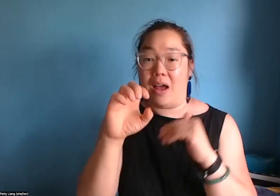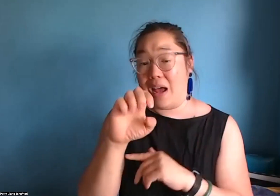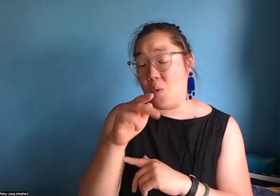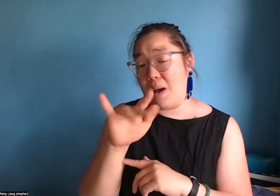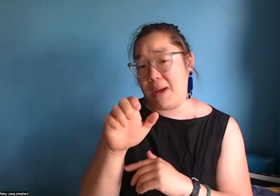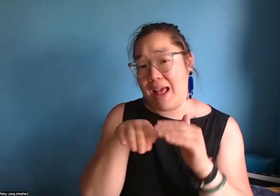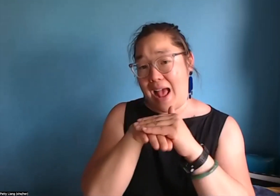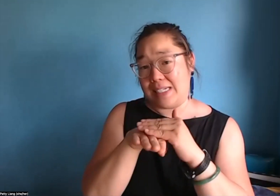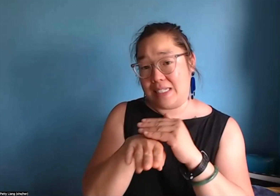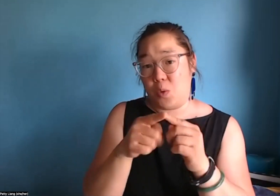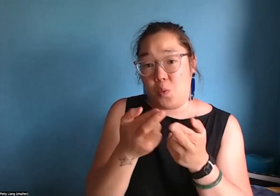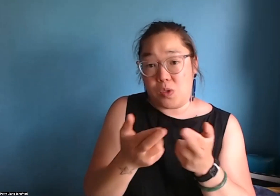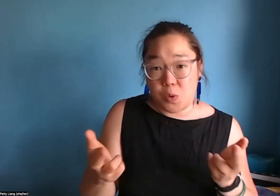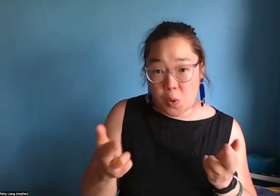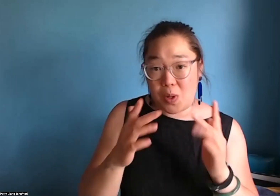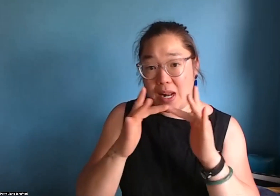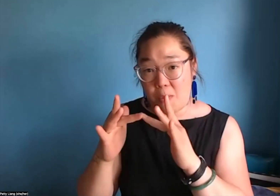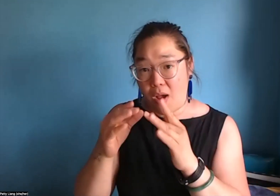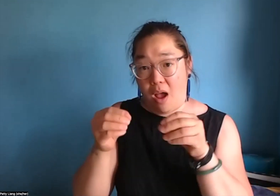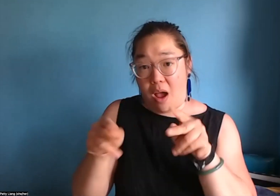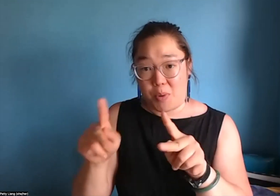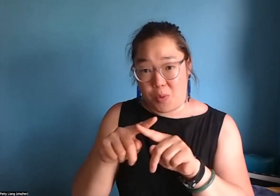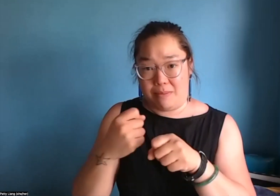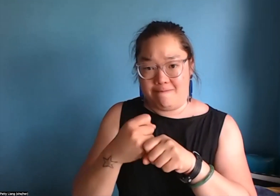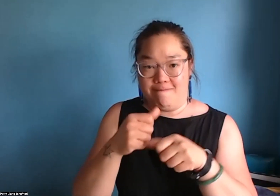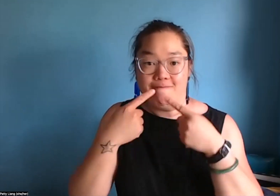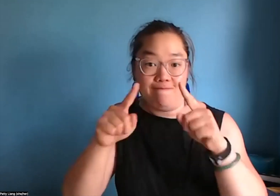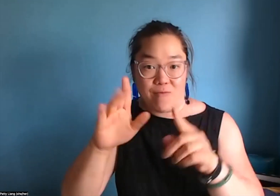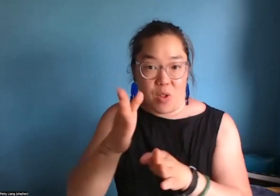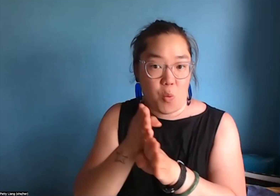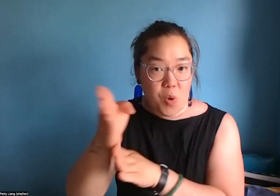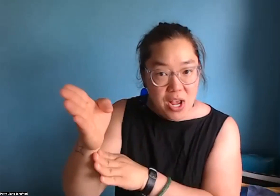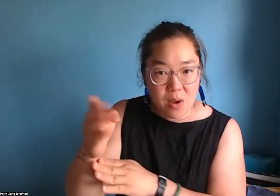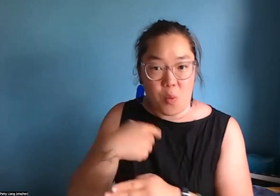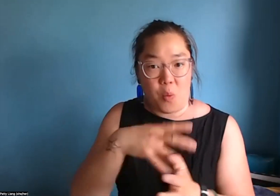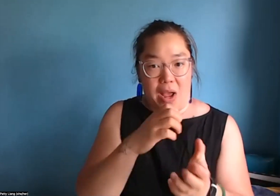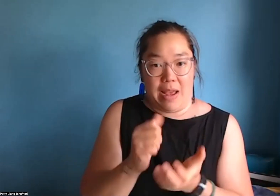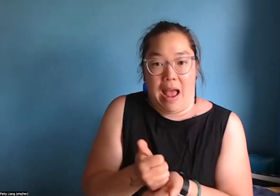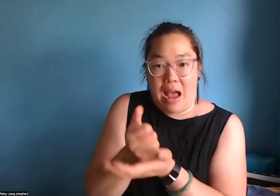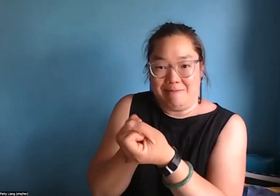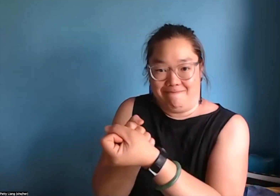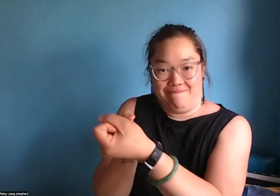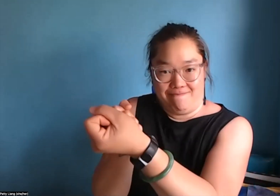in the deaf community who are limited in getting resources to be able to advance